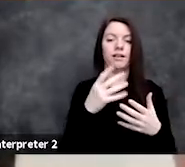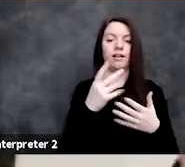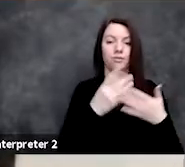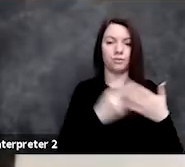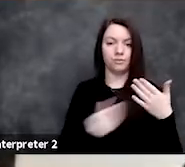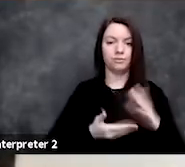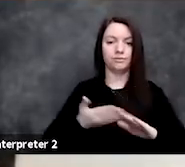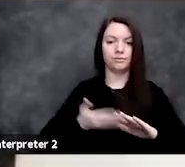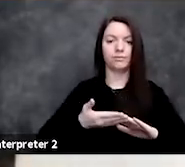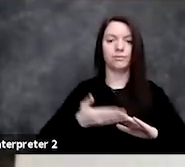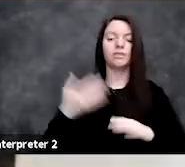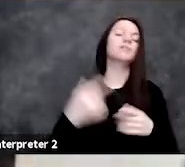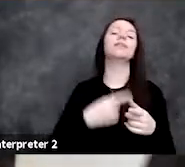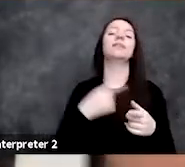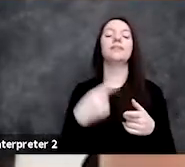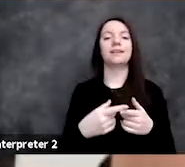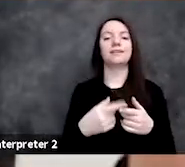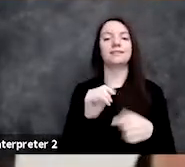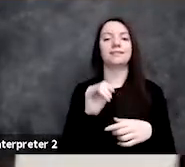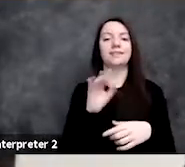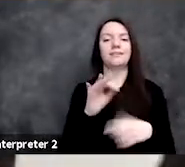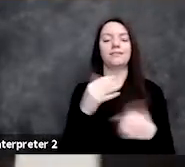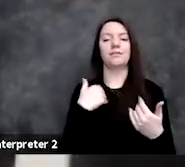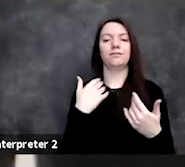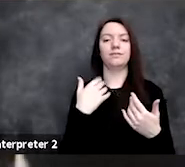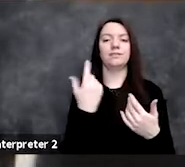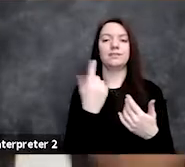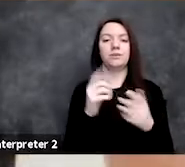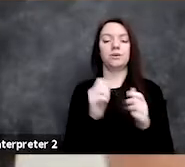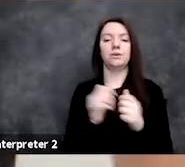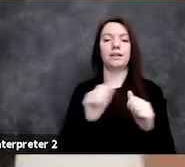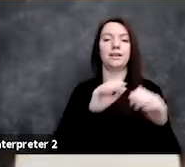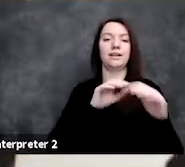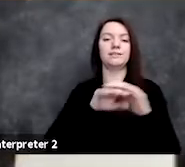so that you, if you have an adversary who has access to other kinds of information,